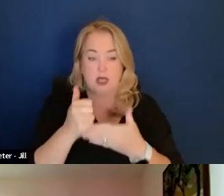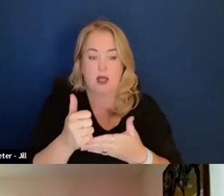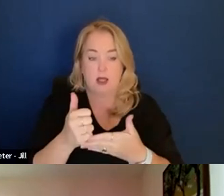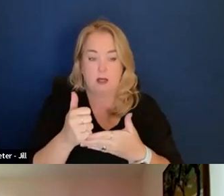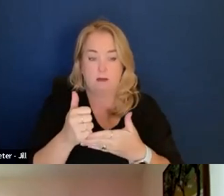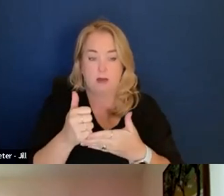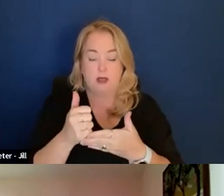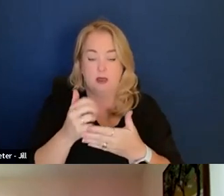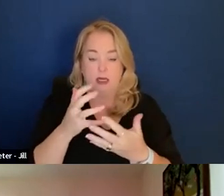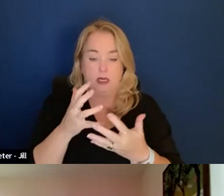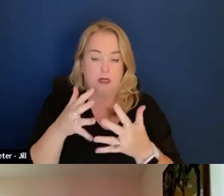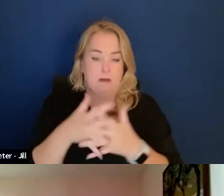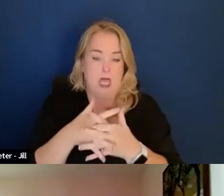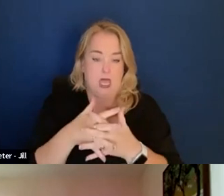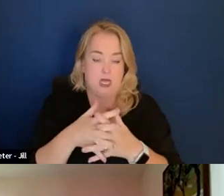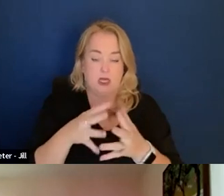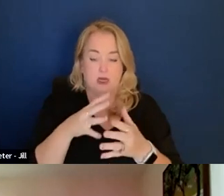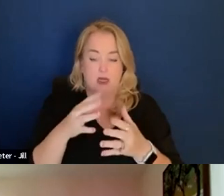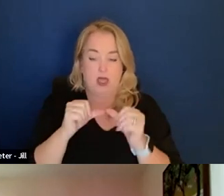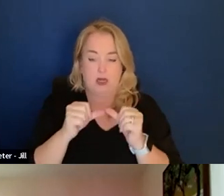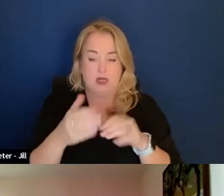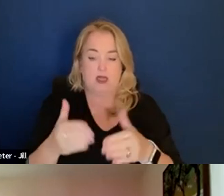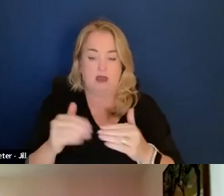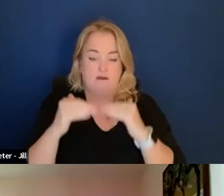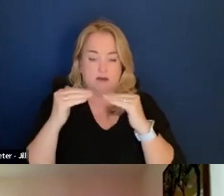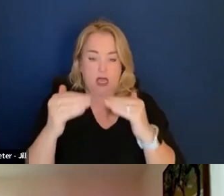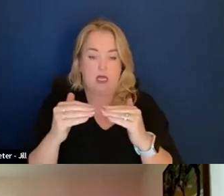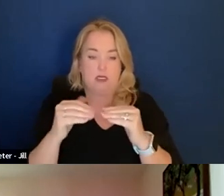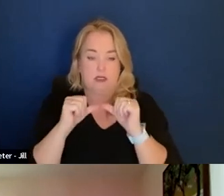and advance sustainability within the Federal Acquisition Workforce.